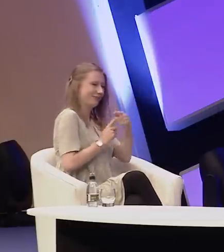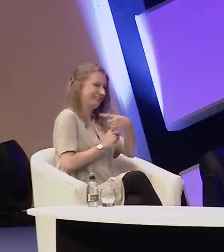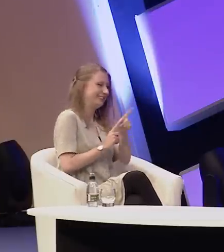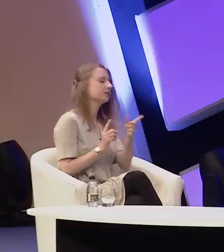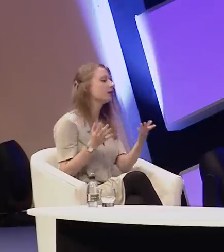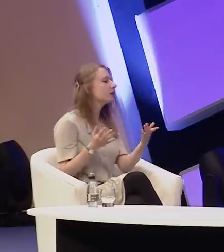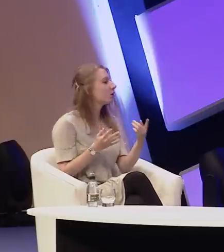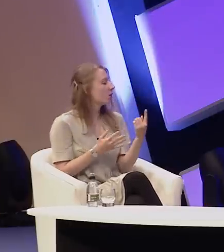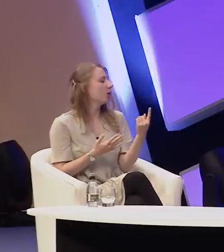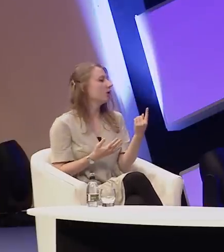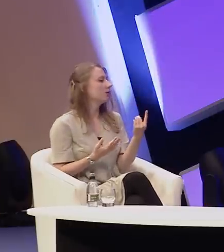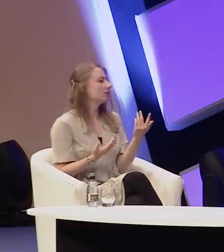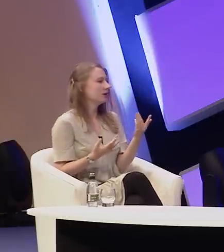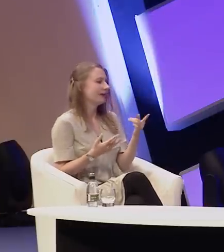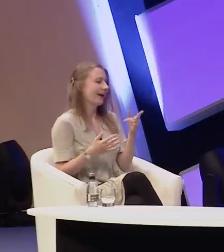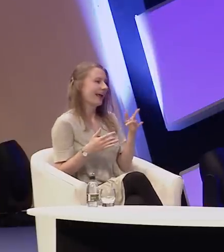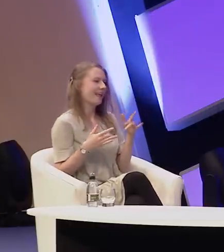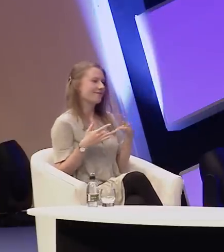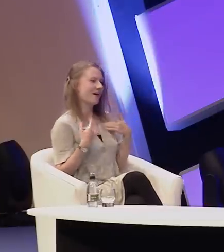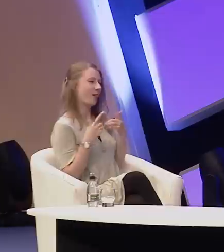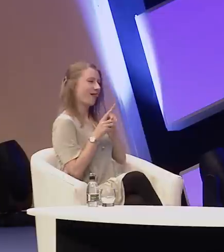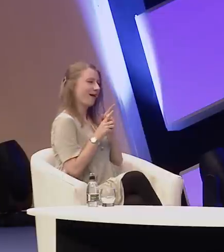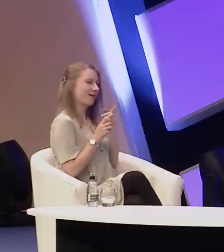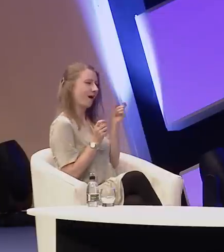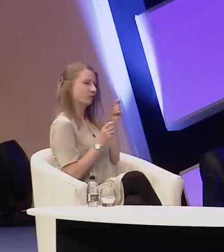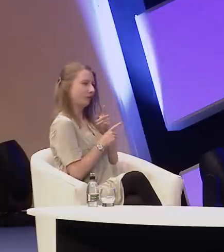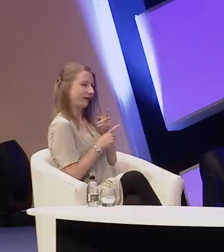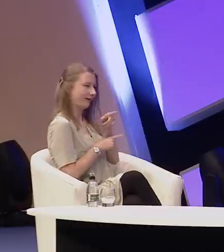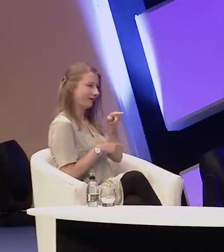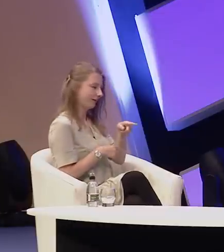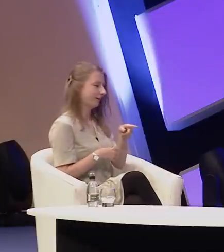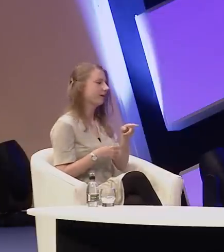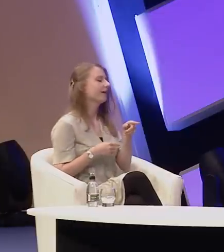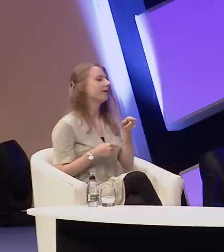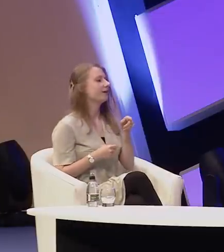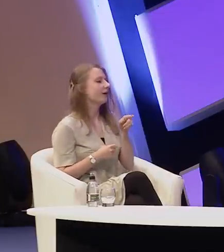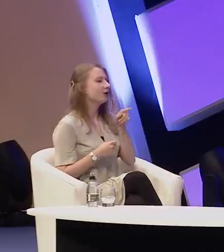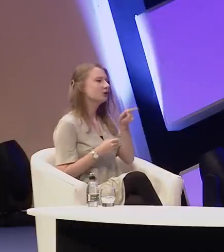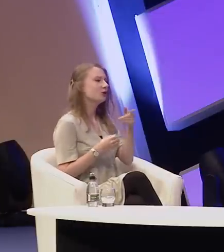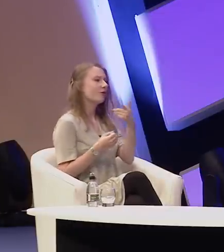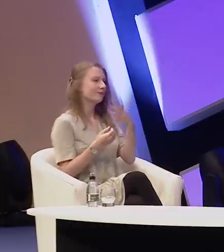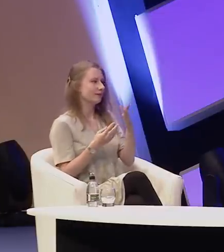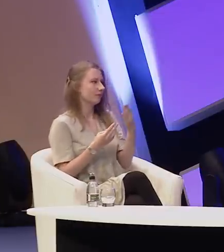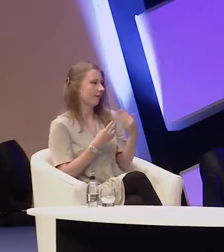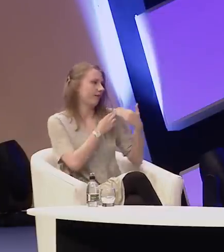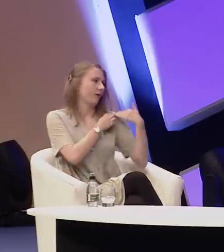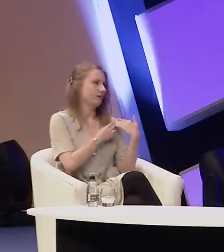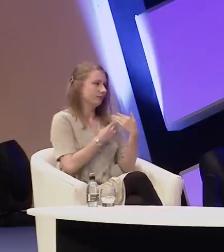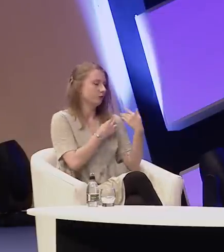so it felt ironic that you have taken it upon yourself to put yourself in the